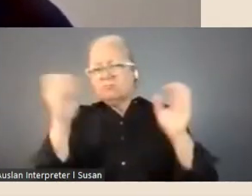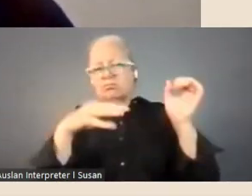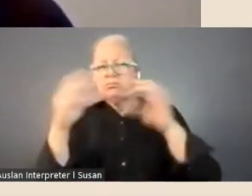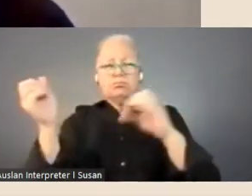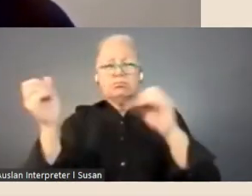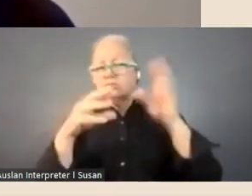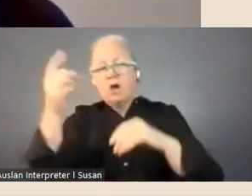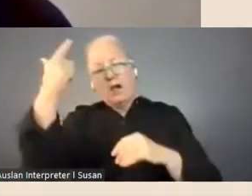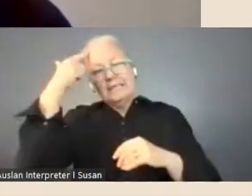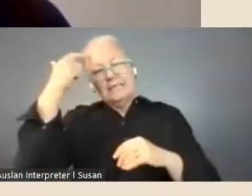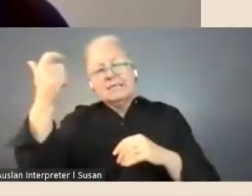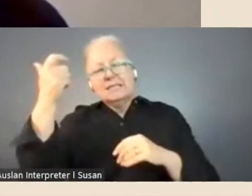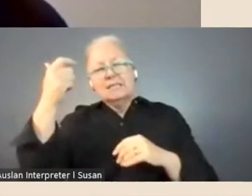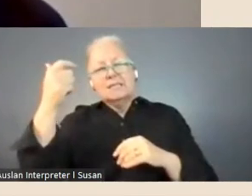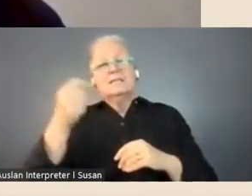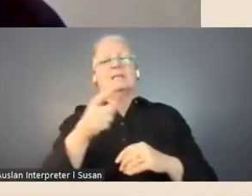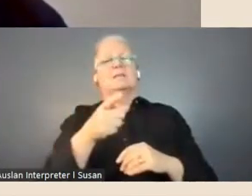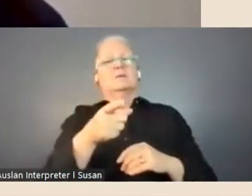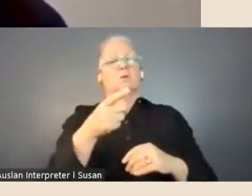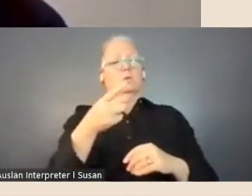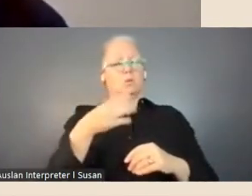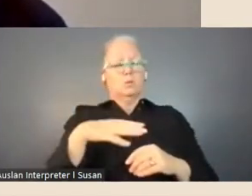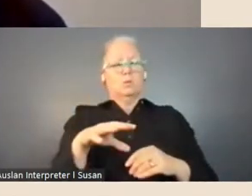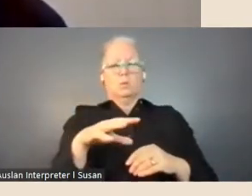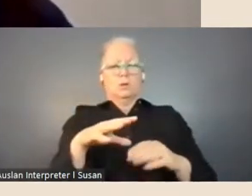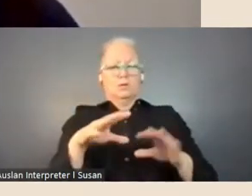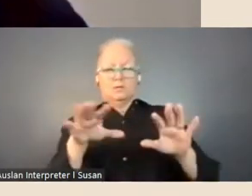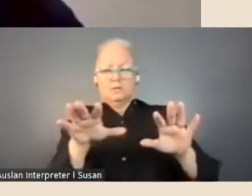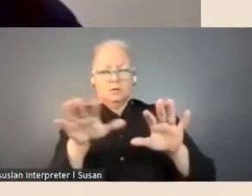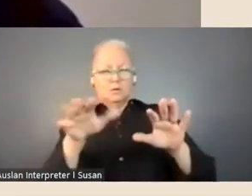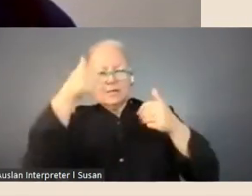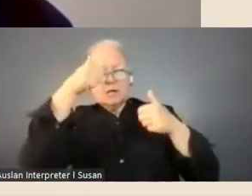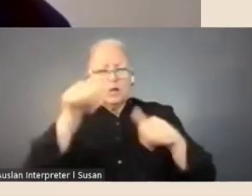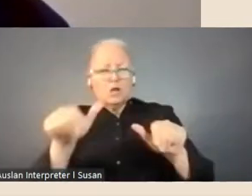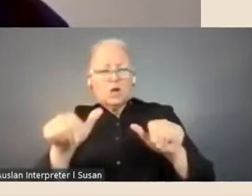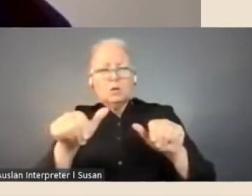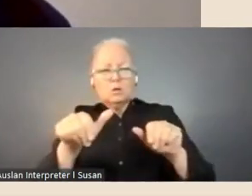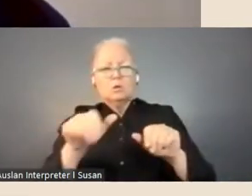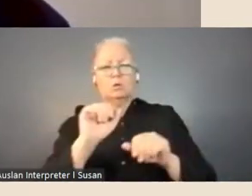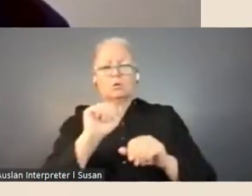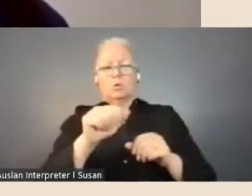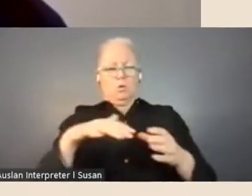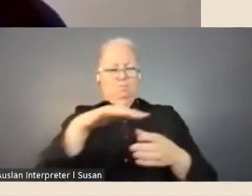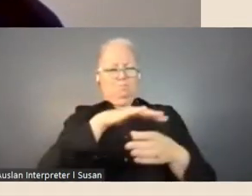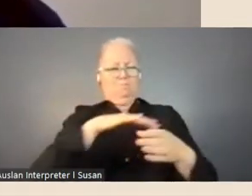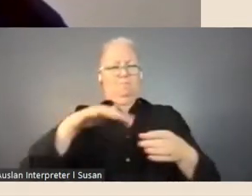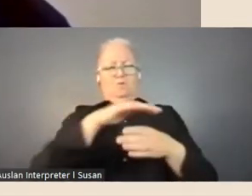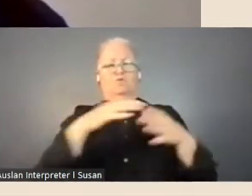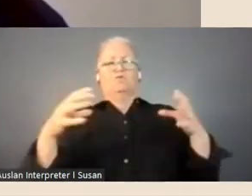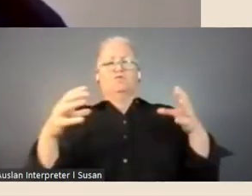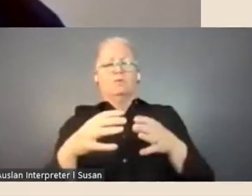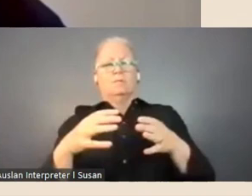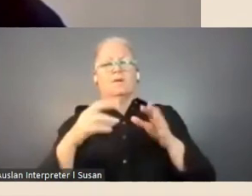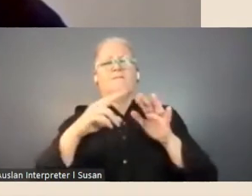of getting to know the community, your cohort of fellows, can be quite beneficial as well.